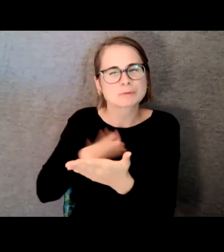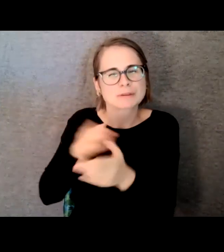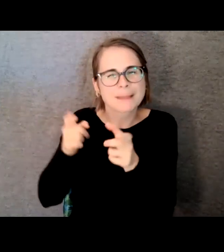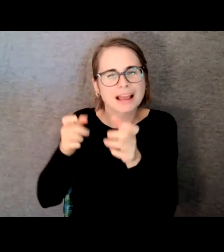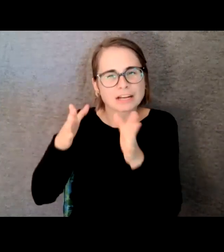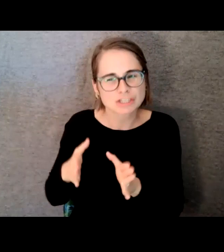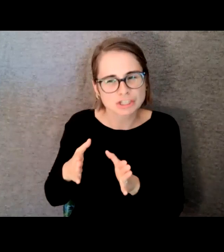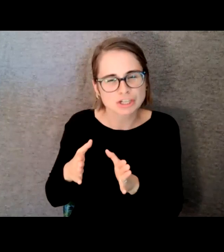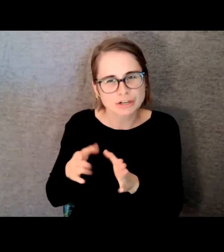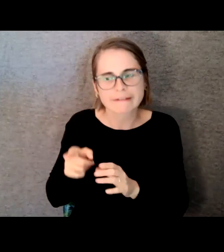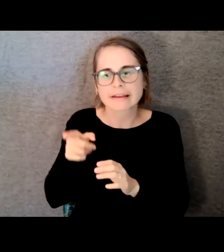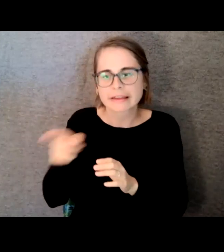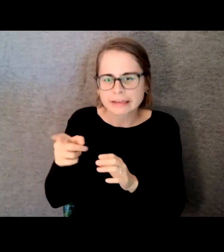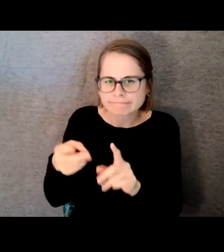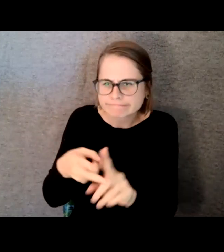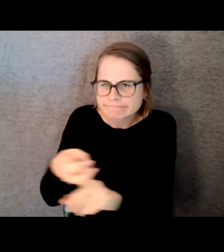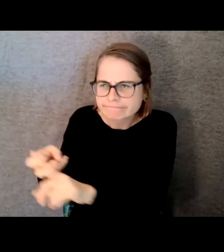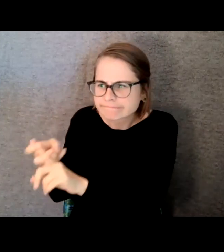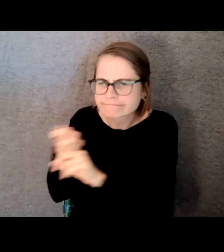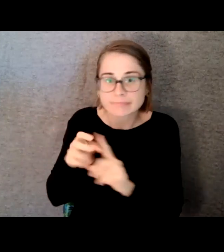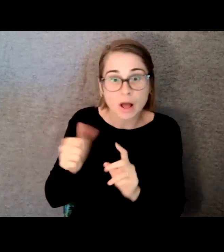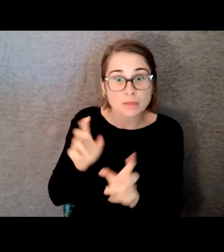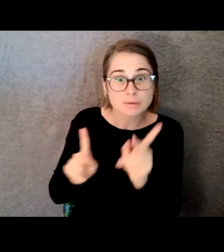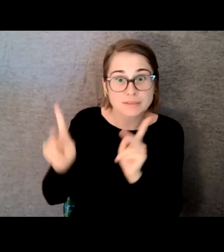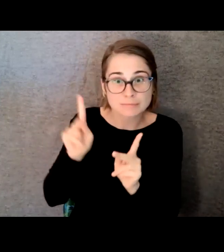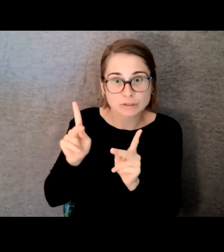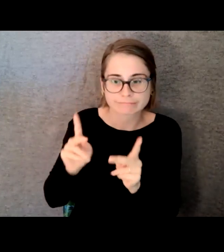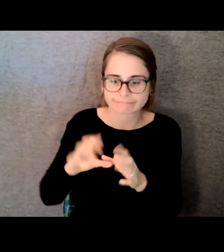He recruited some players. At the time I was actually playing with a record player using